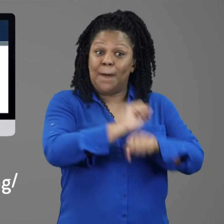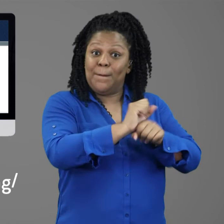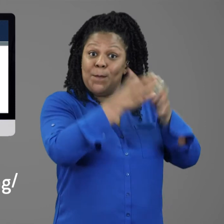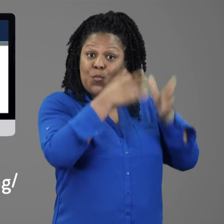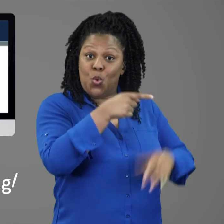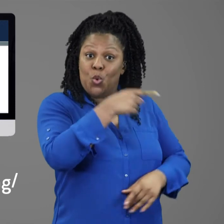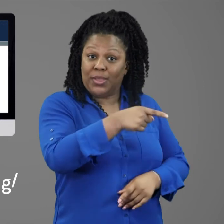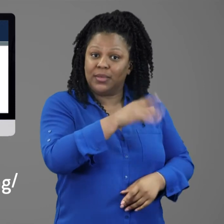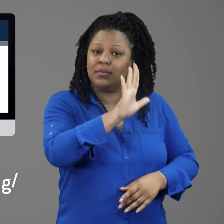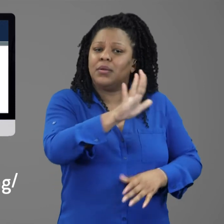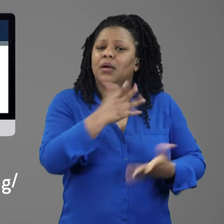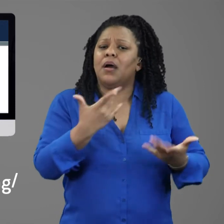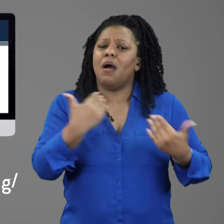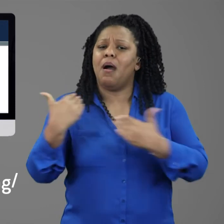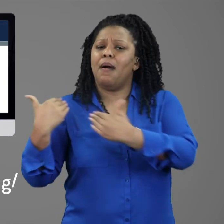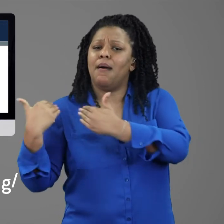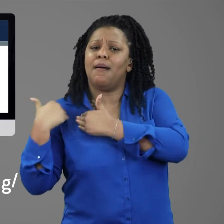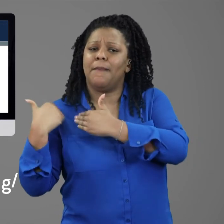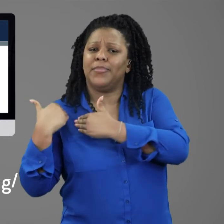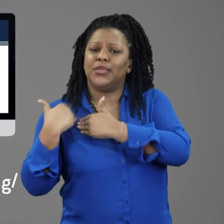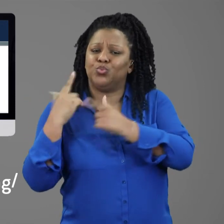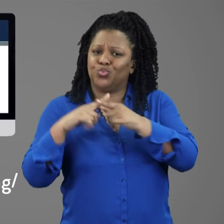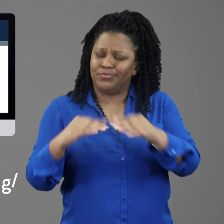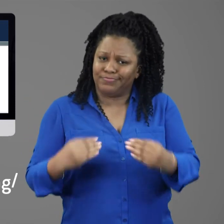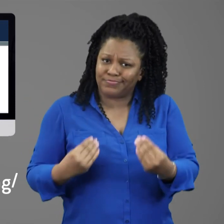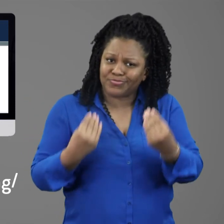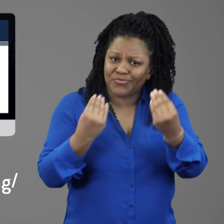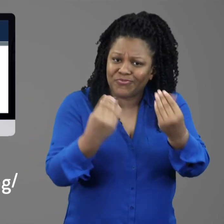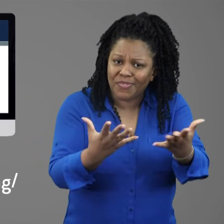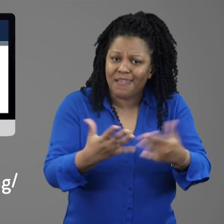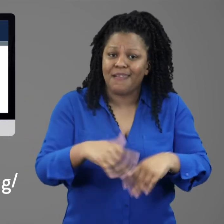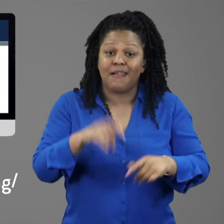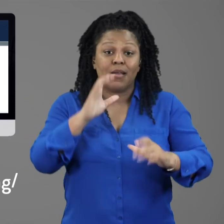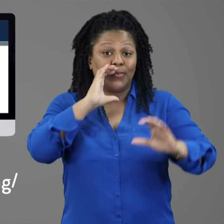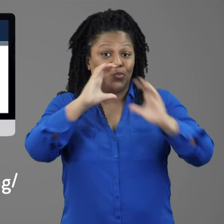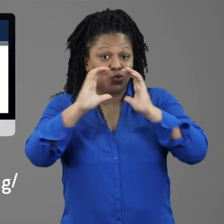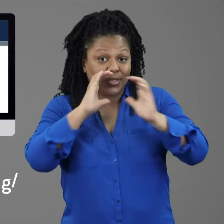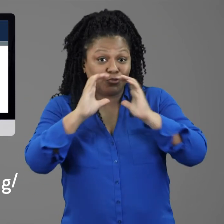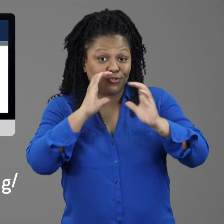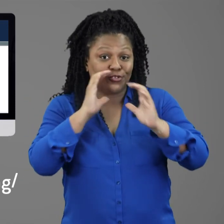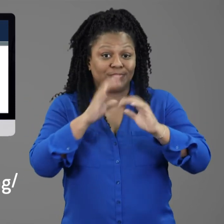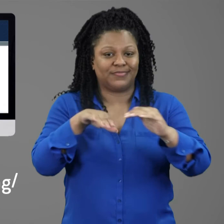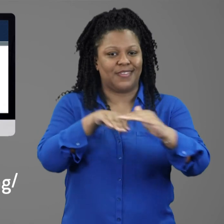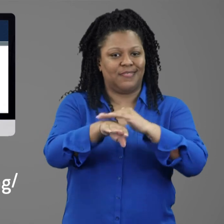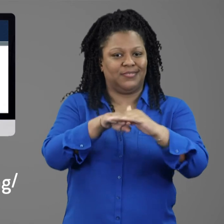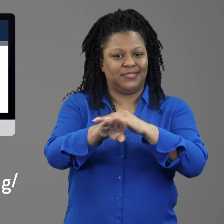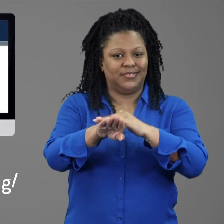and the employer's obligation to provide communication access.